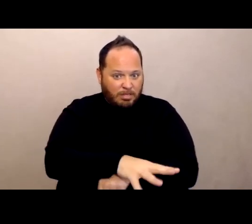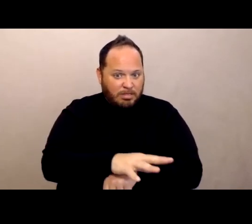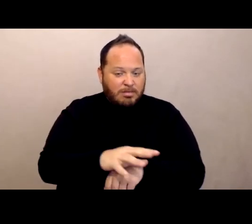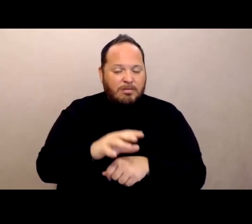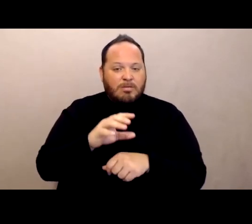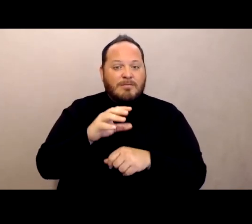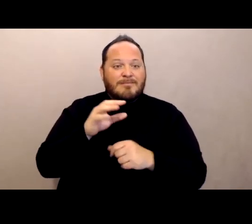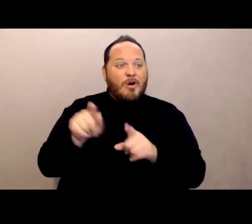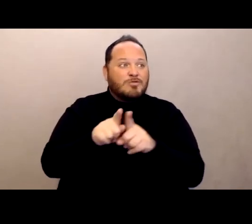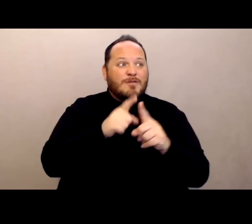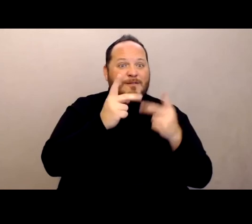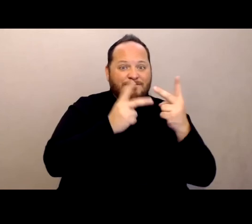The short answer to that is yes.